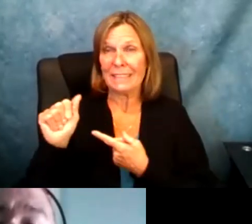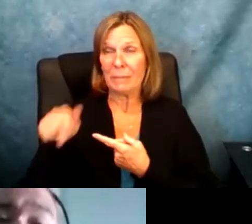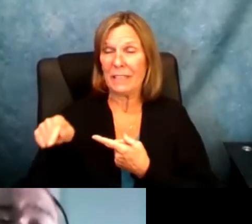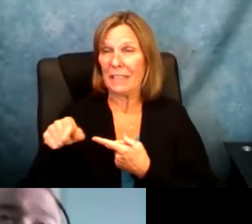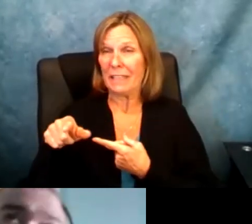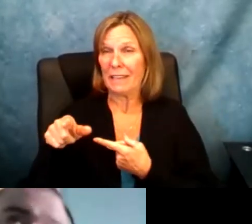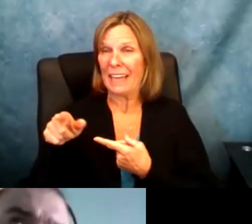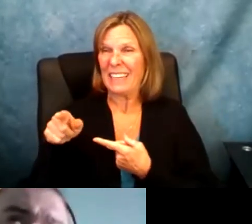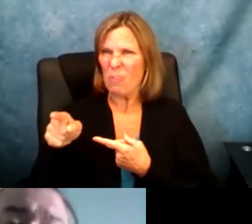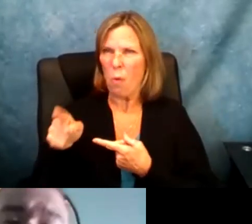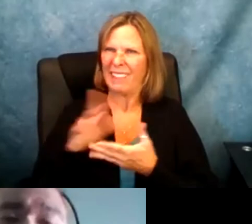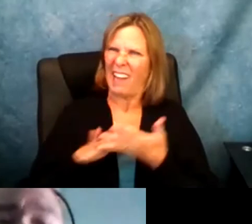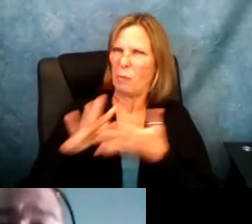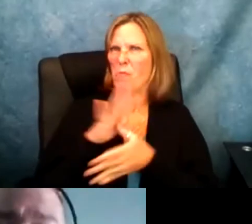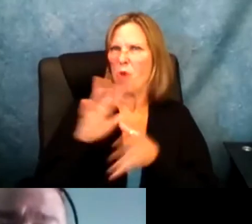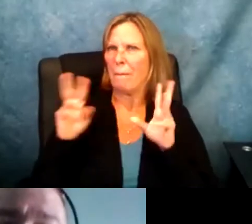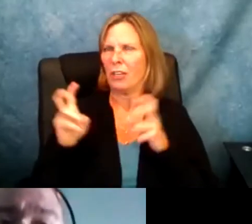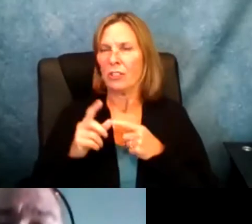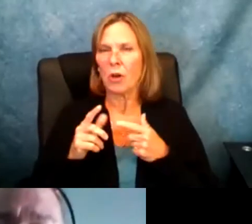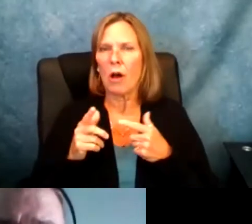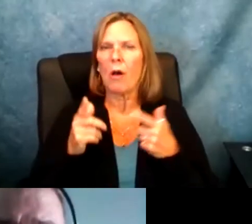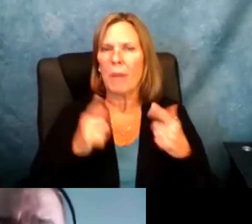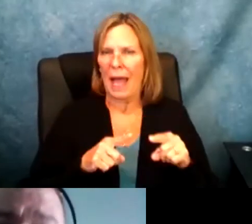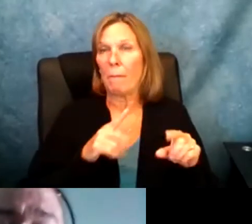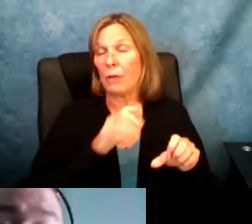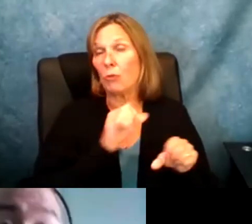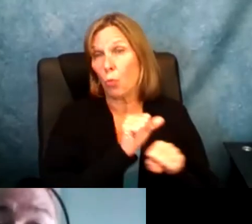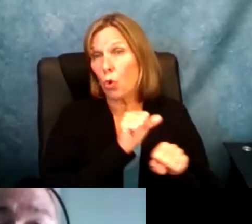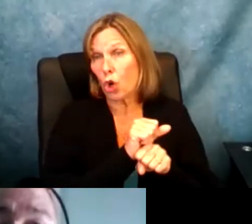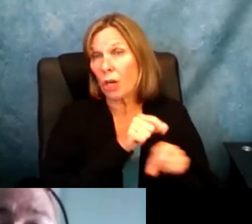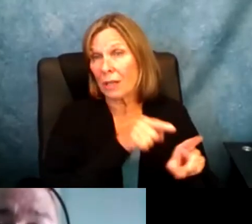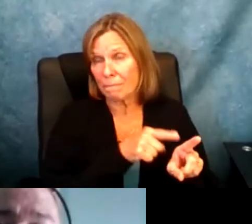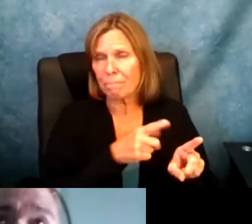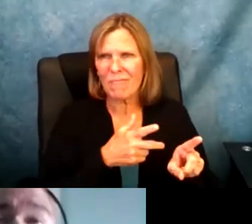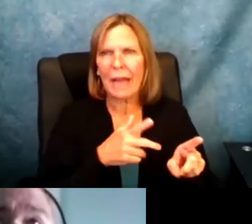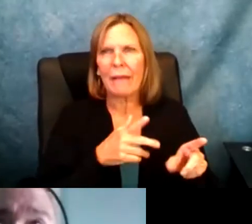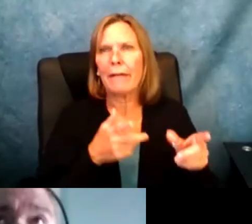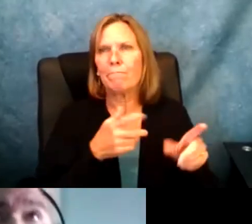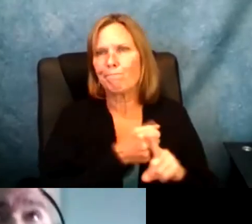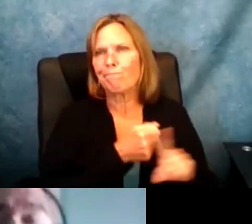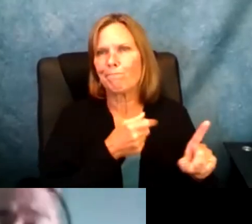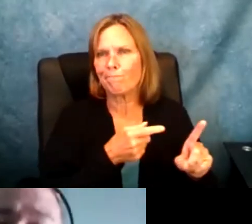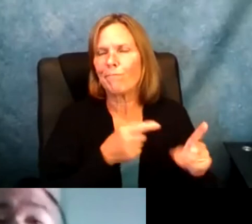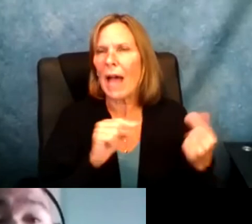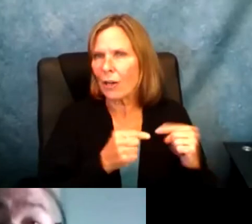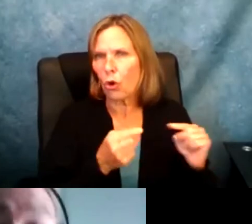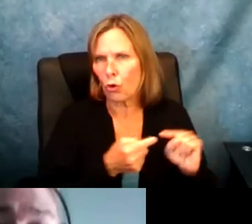and just not really make my disability an issue. When I was at work, I got